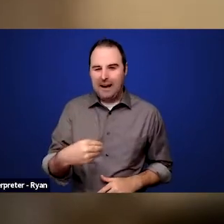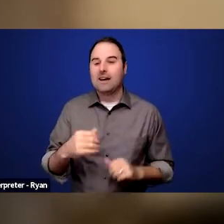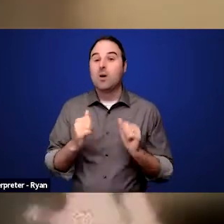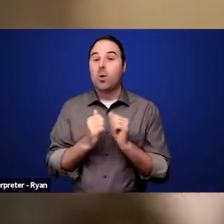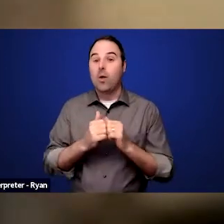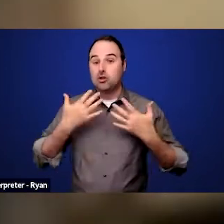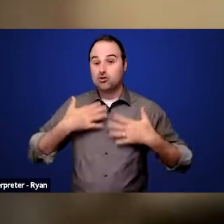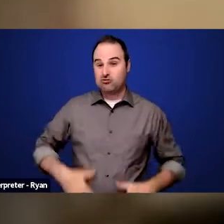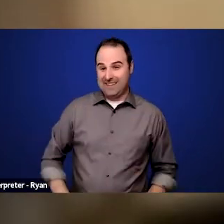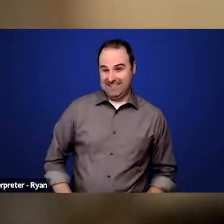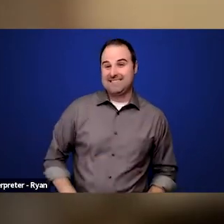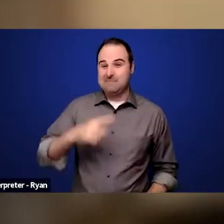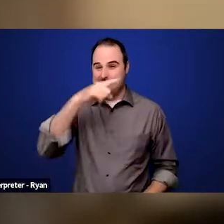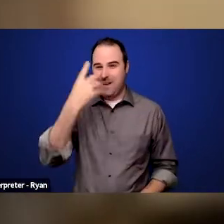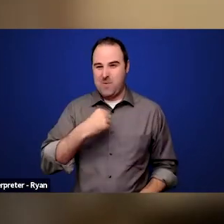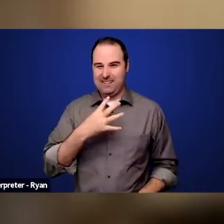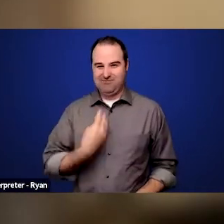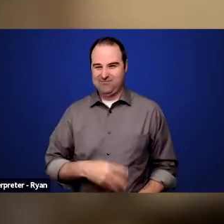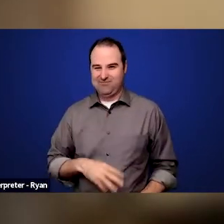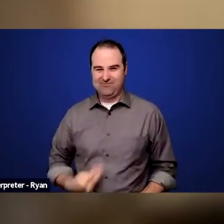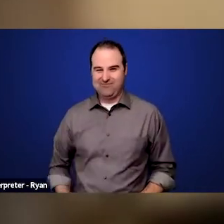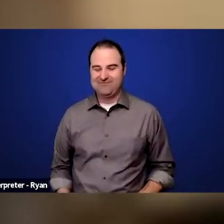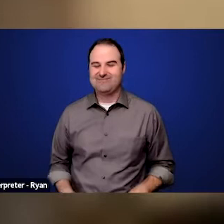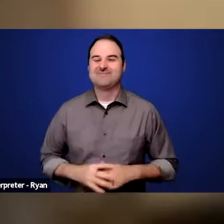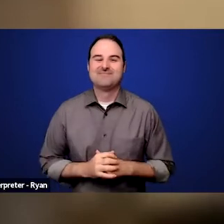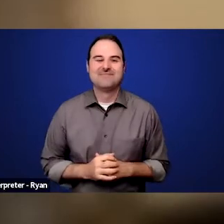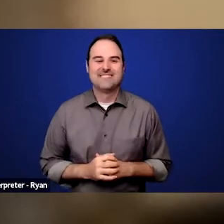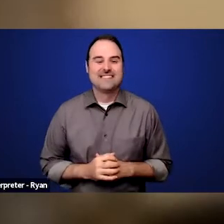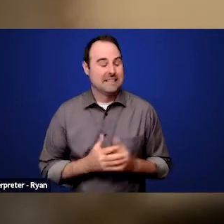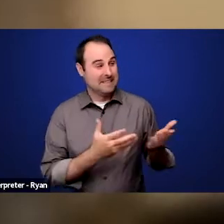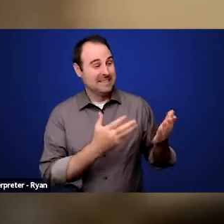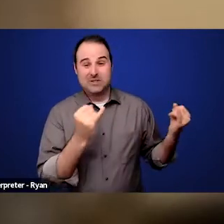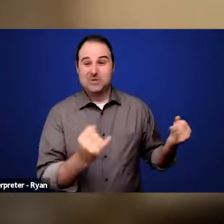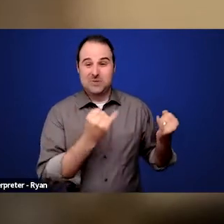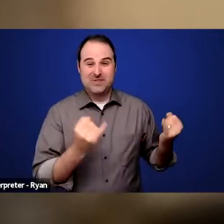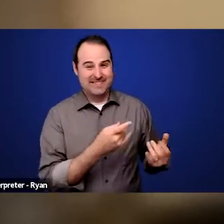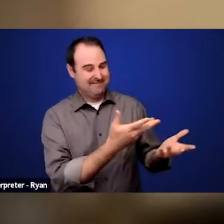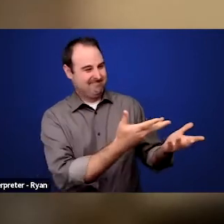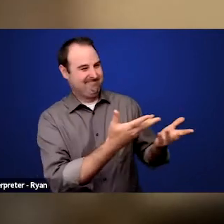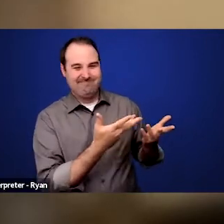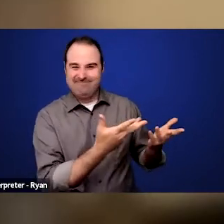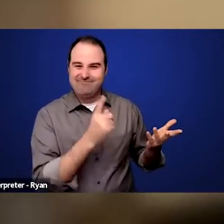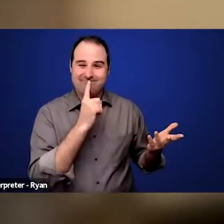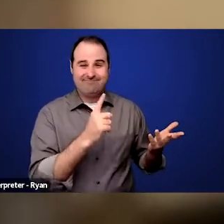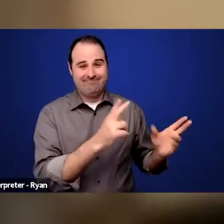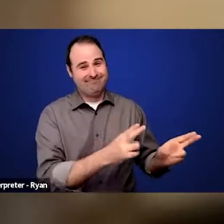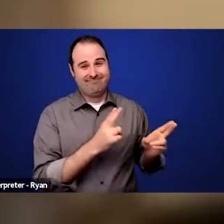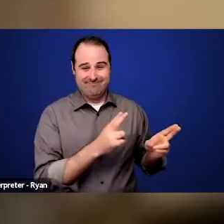So Judy, I mean I think you already know we're all really delighted to have you here as AIR's celebration of the National Disability Employment Awareness Month.